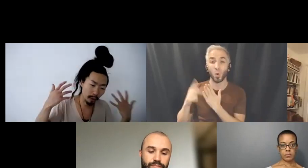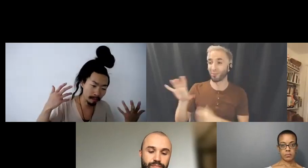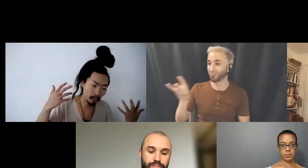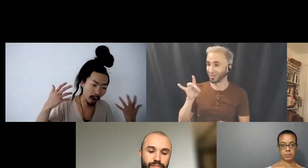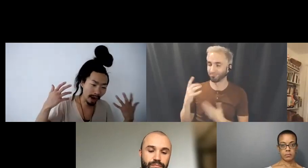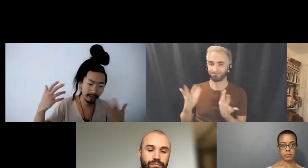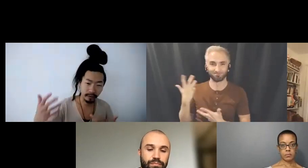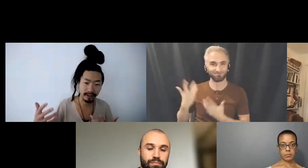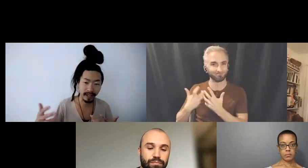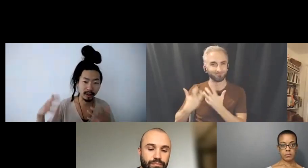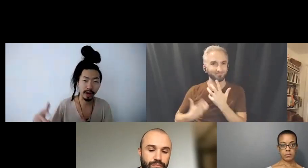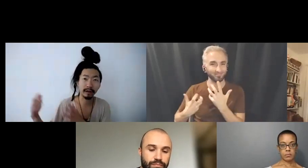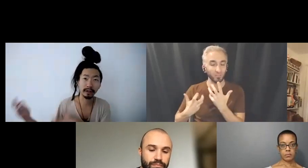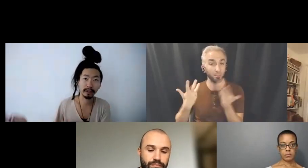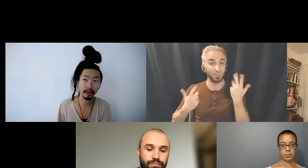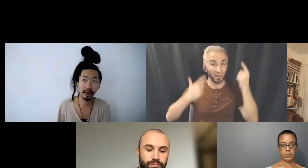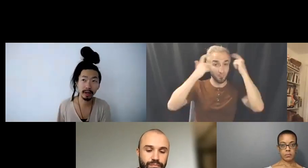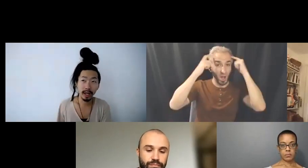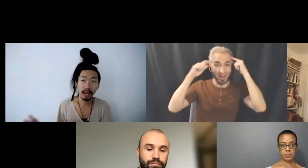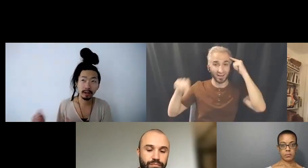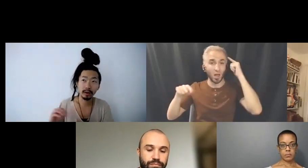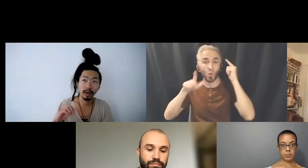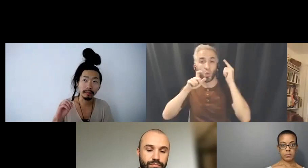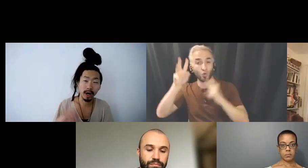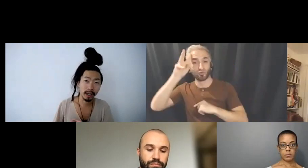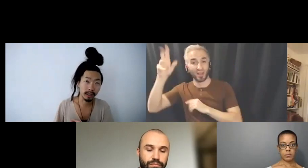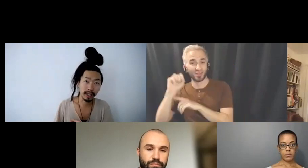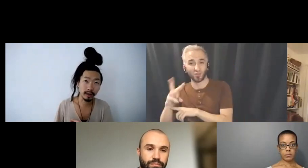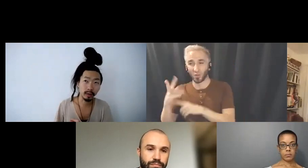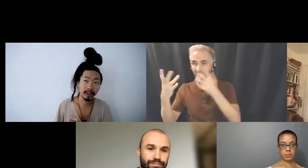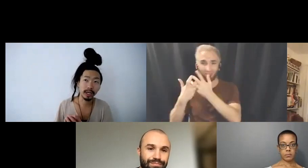wire differently than the creator of the software. I know Mark Cingdale who is the creative